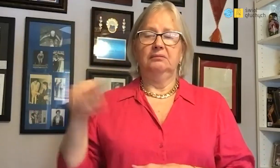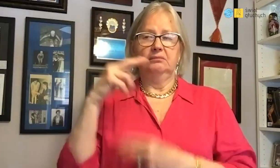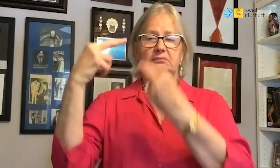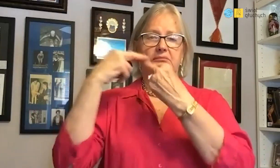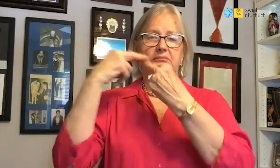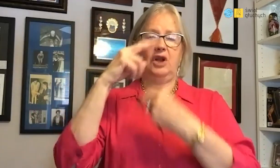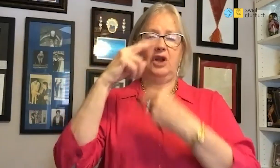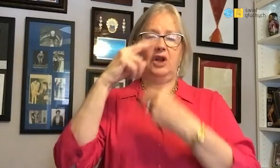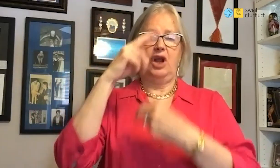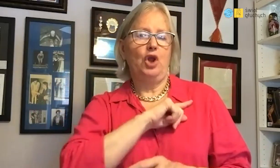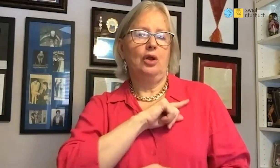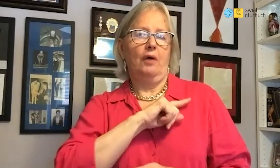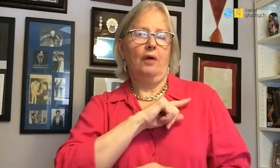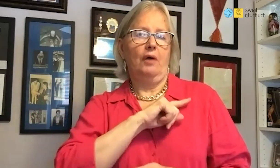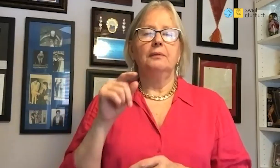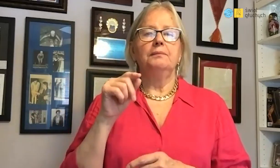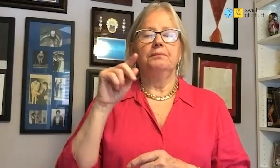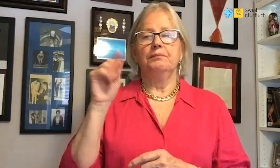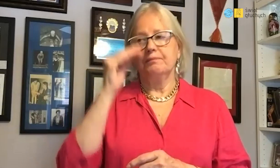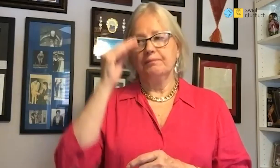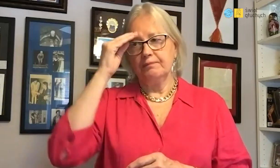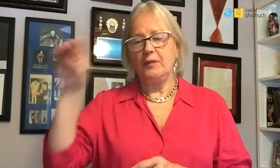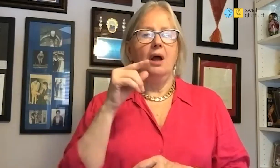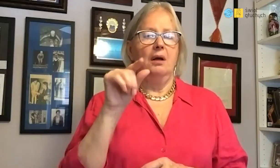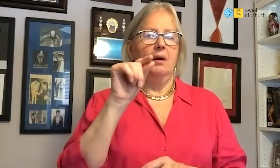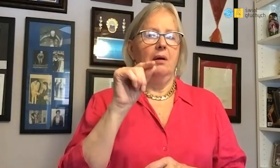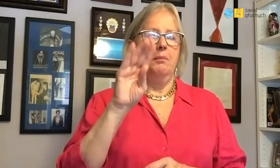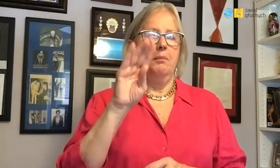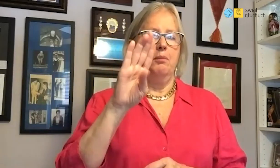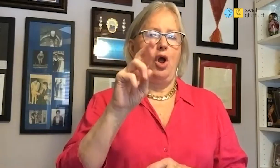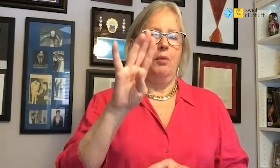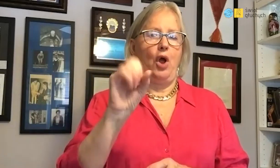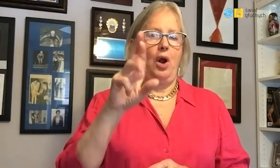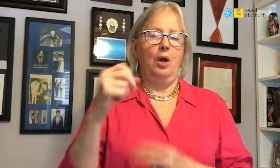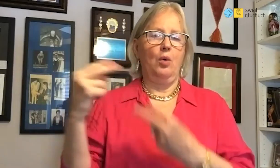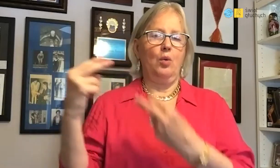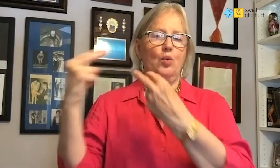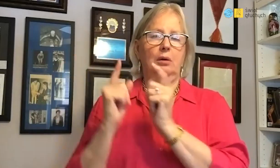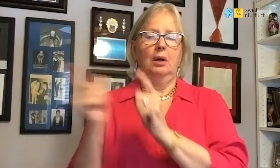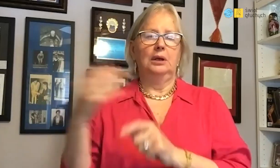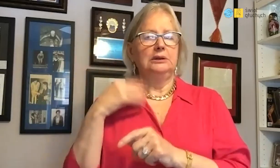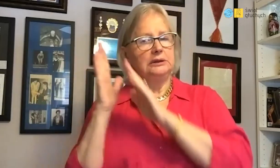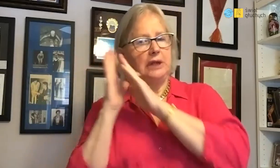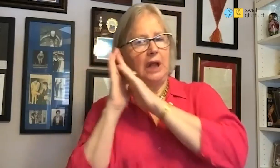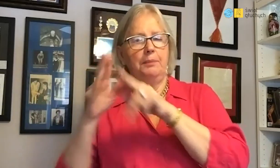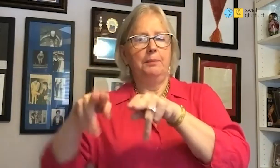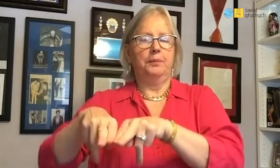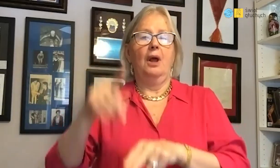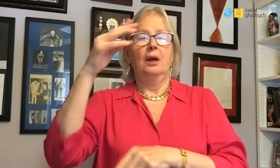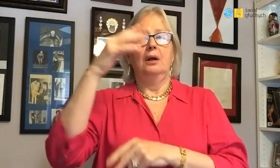Barbara didn't left me even for a moment, we were even sleeping together in one bed.